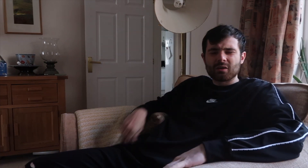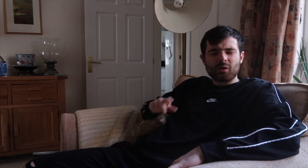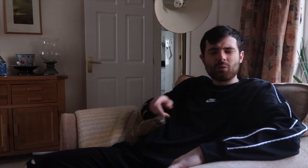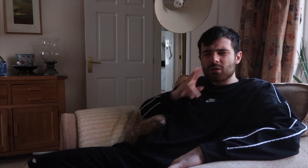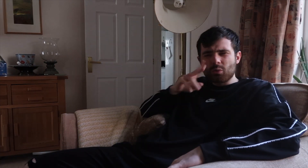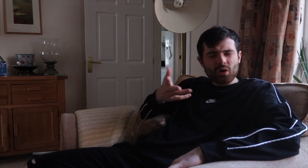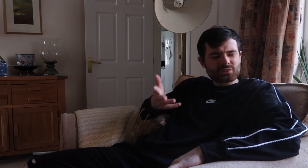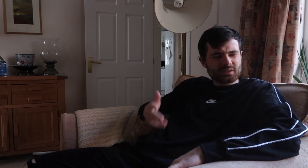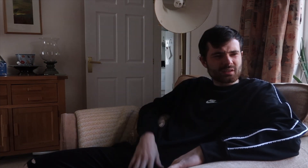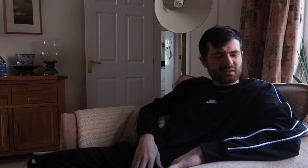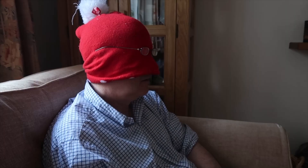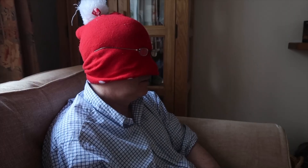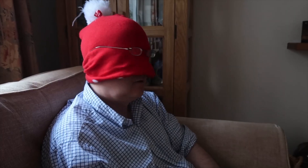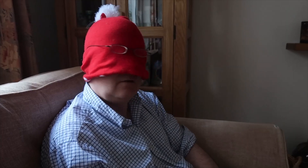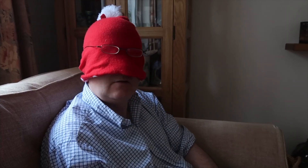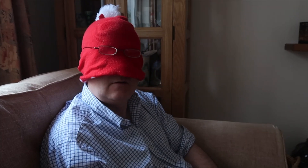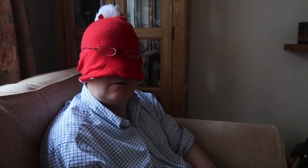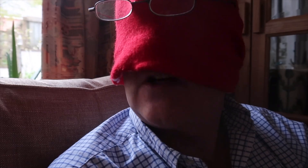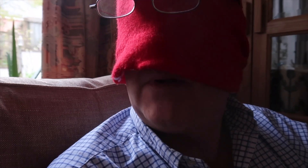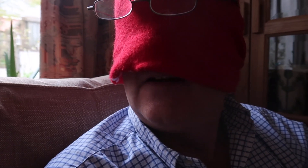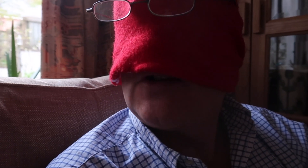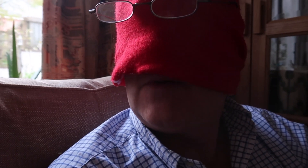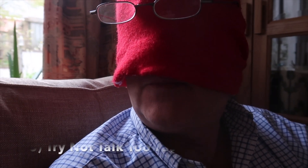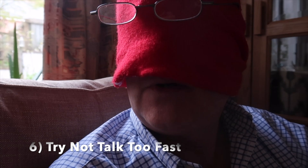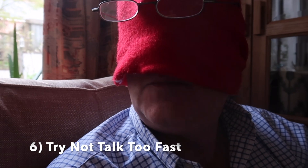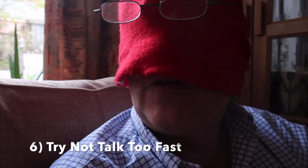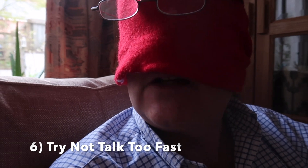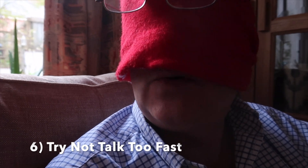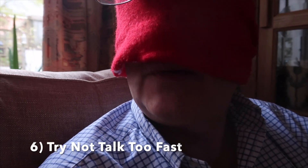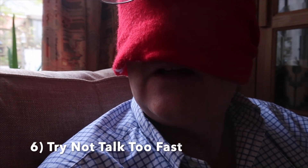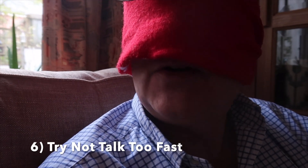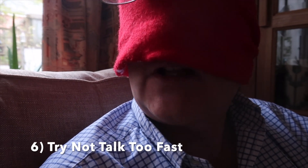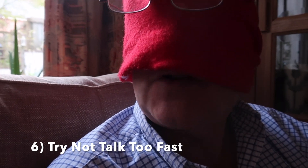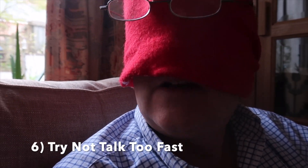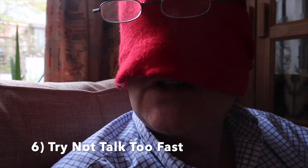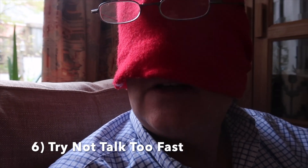Dad, what are you watching? (Speaking too fast)